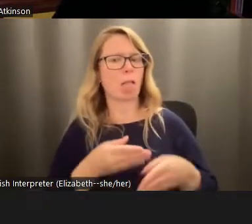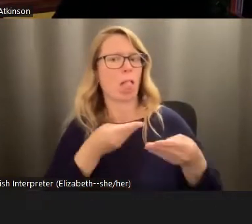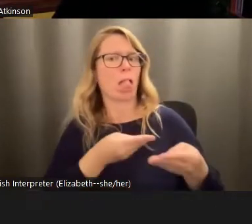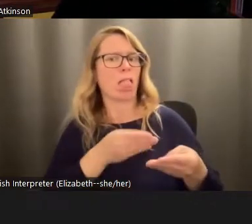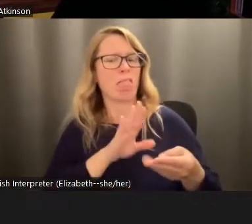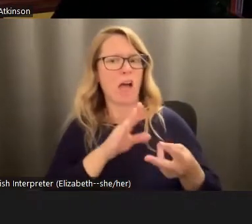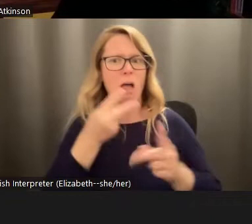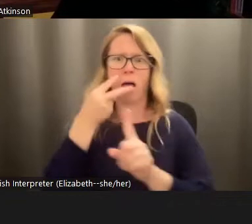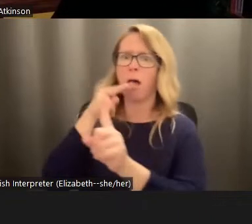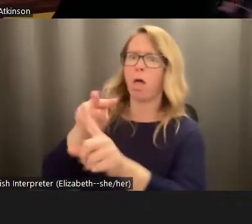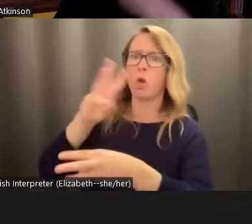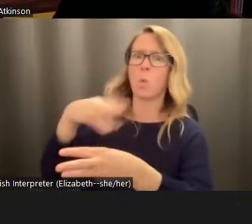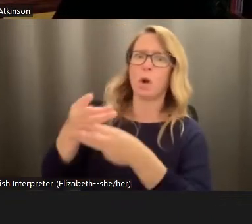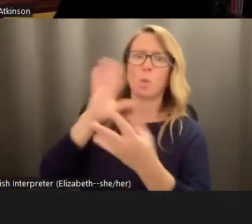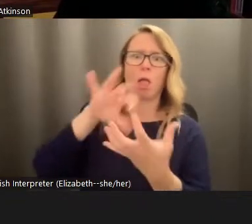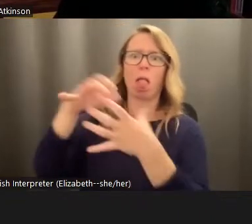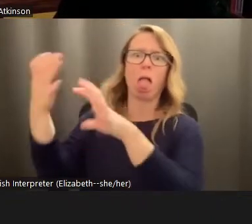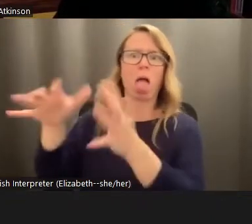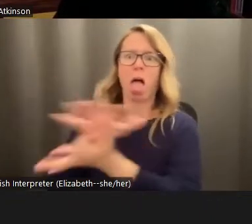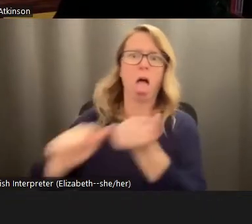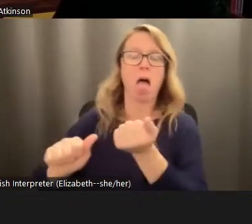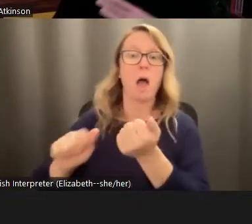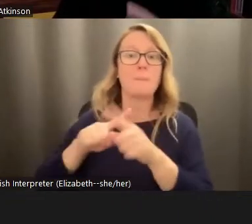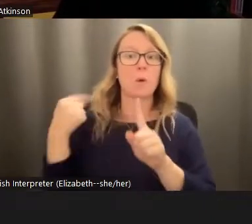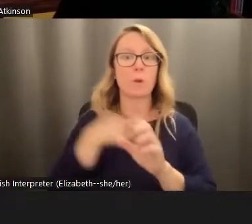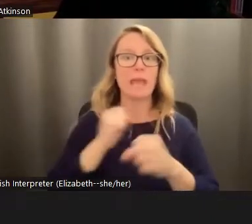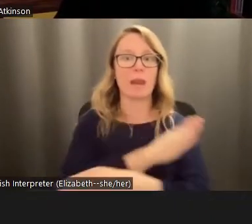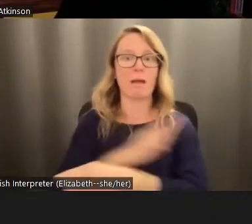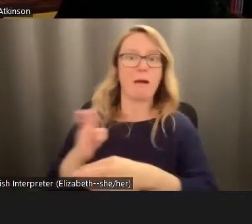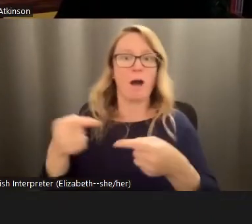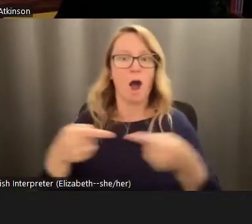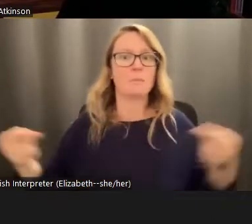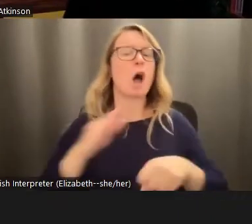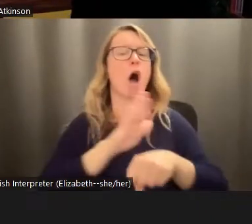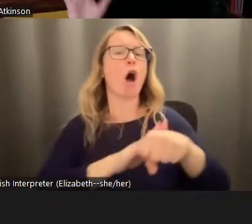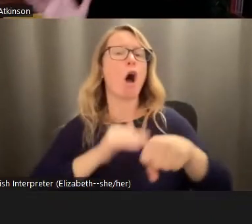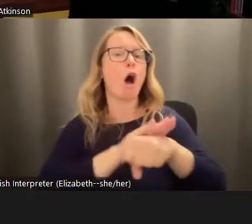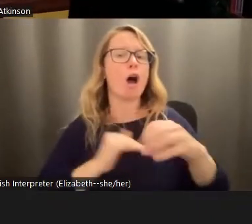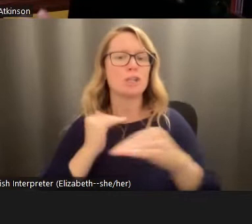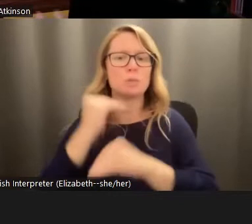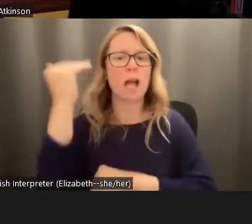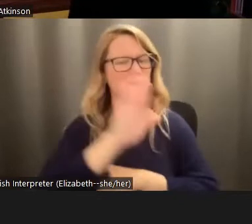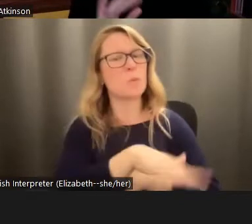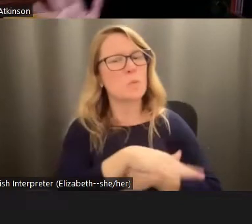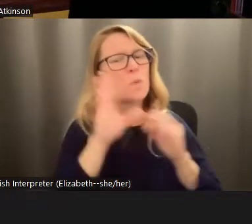ending. But then we can go too far the other way in these company reassurances, right? It's going to be okay. It's not